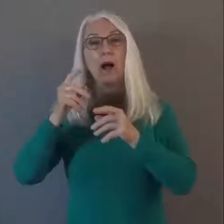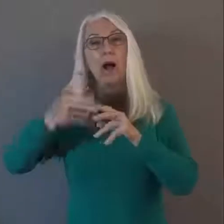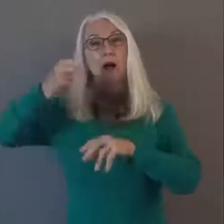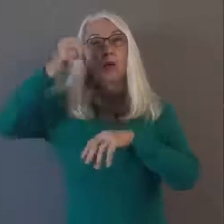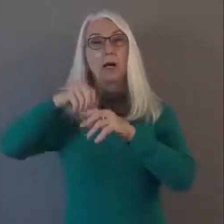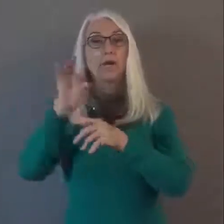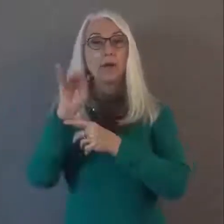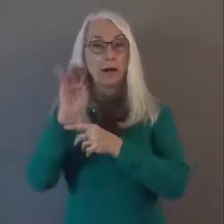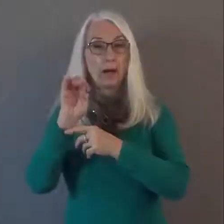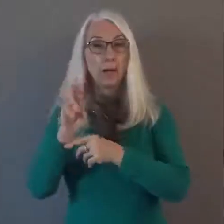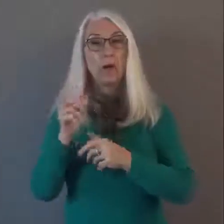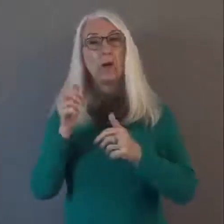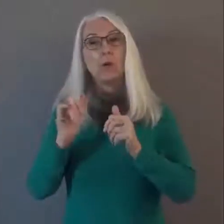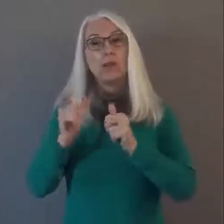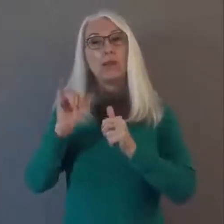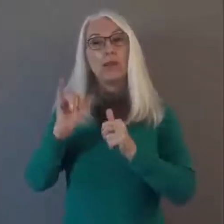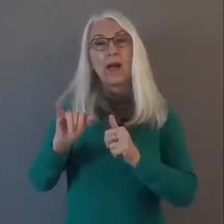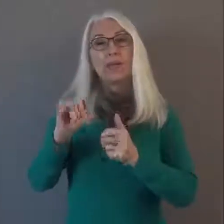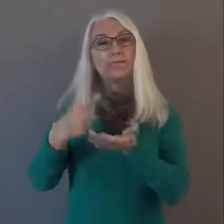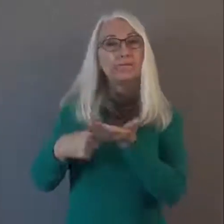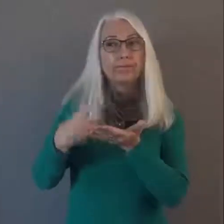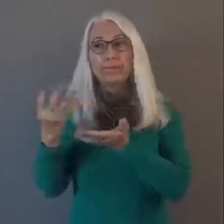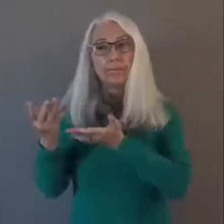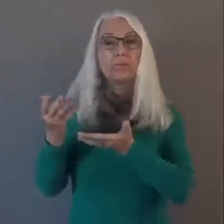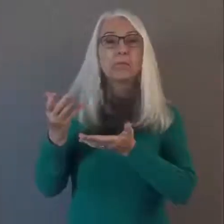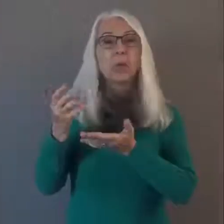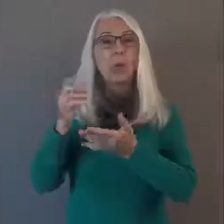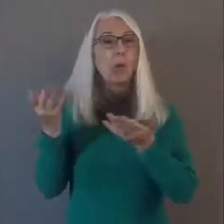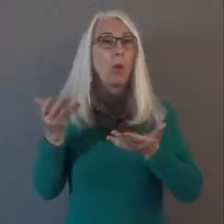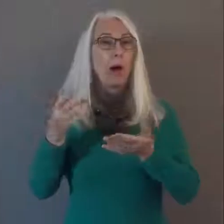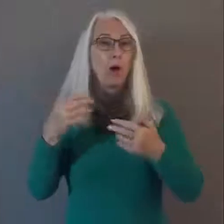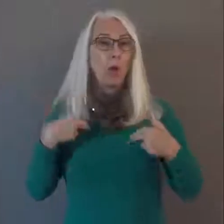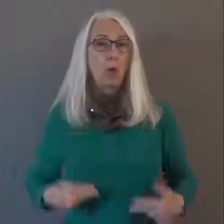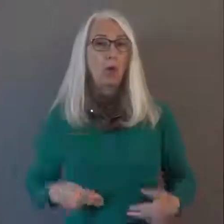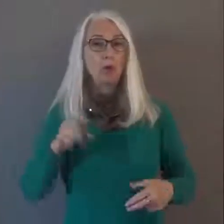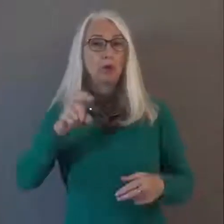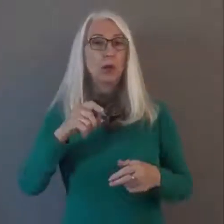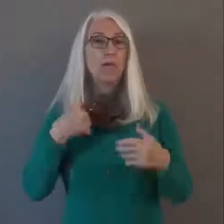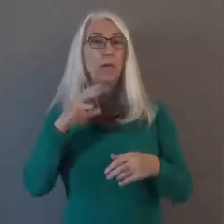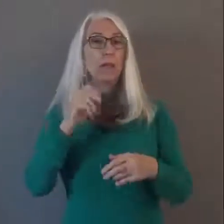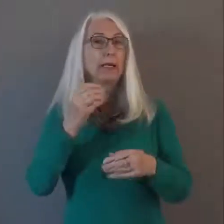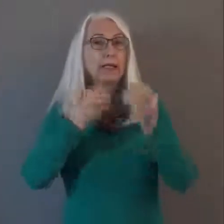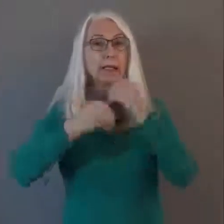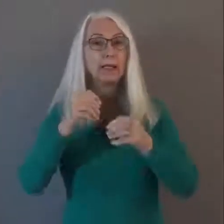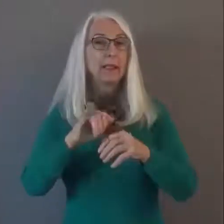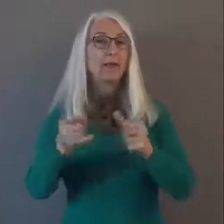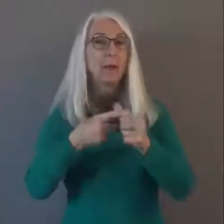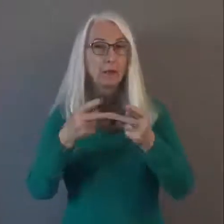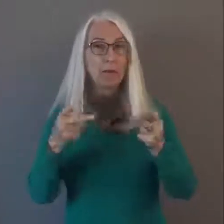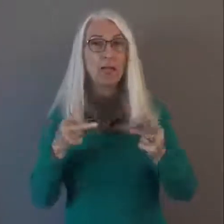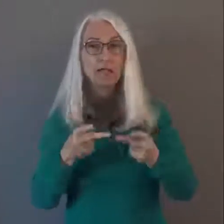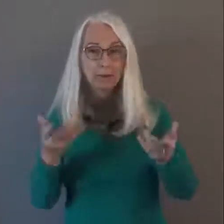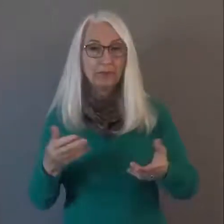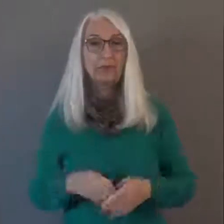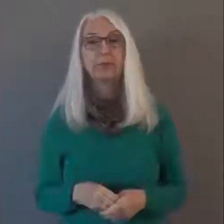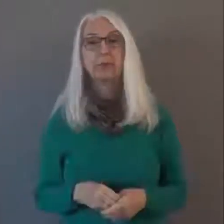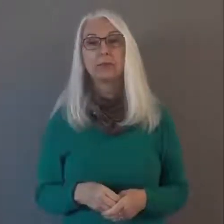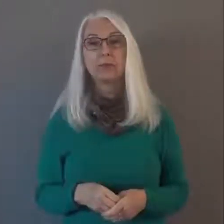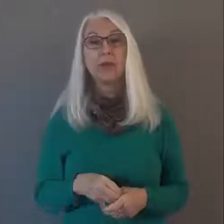higher in fiber, which is arguably, what humans should have been eating in the first place.